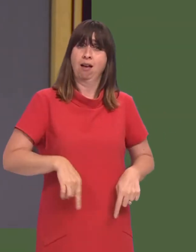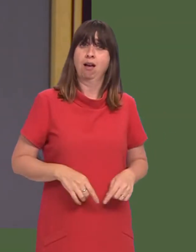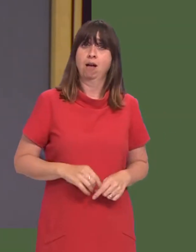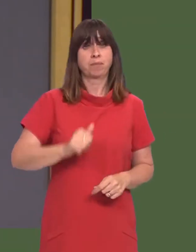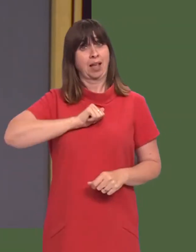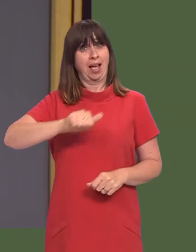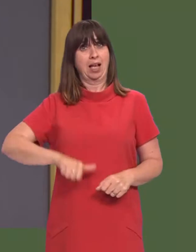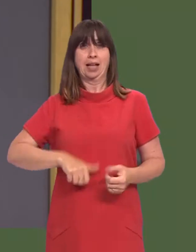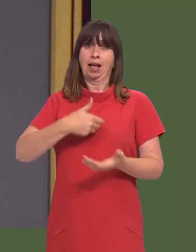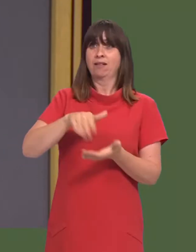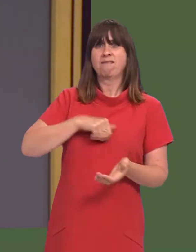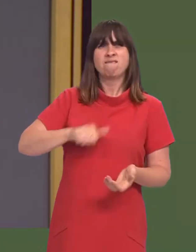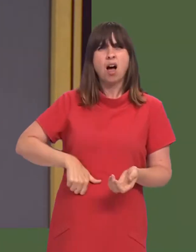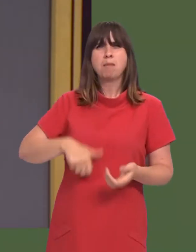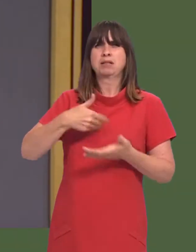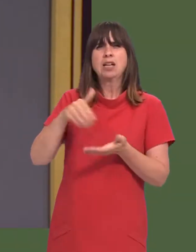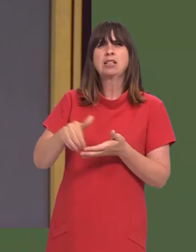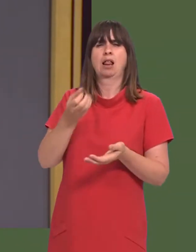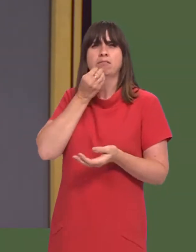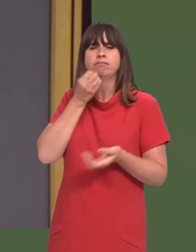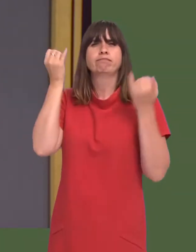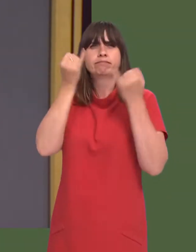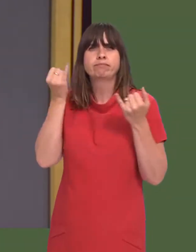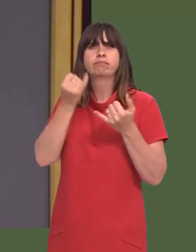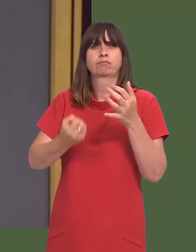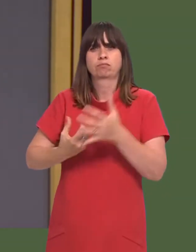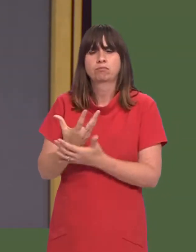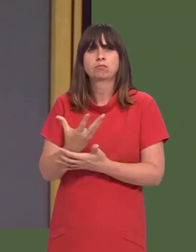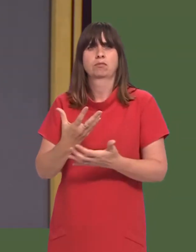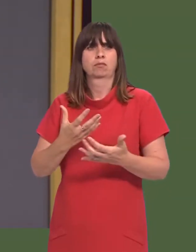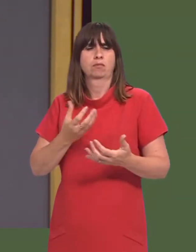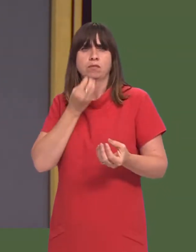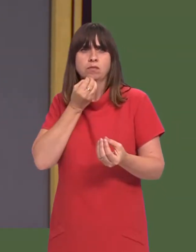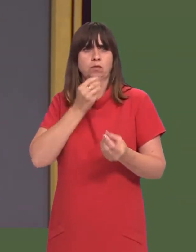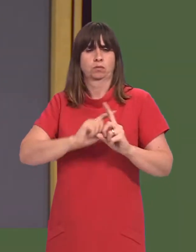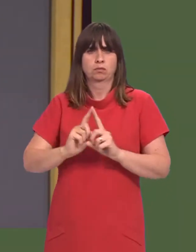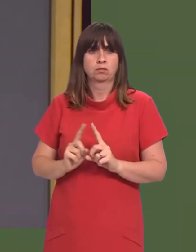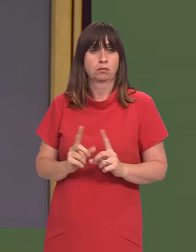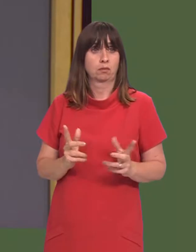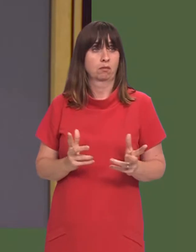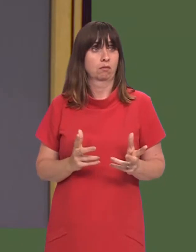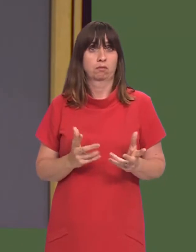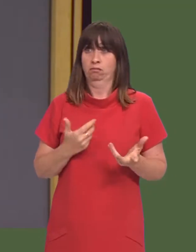There is a huge deficit in most agricultural products in the UK, and therefore there is,